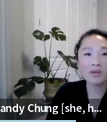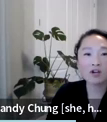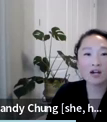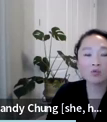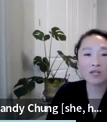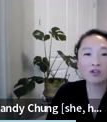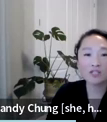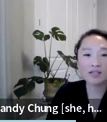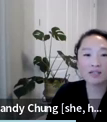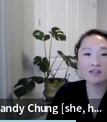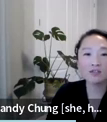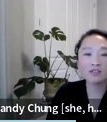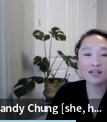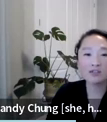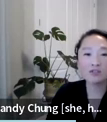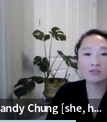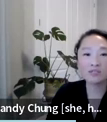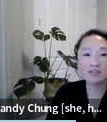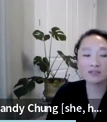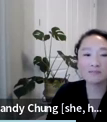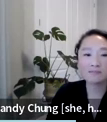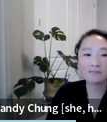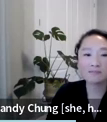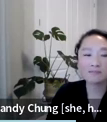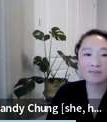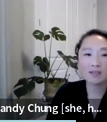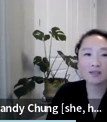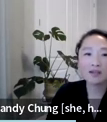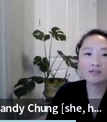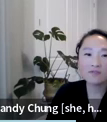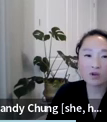Instead, they simply made up new so-called standards or reasons for